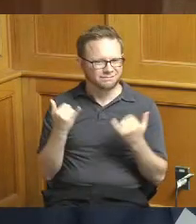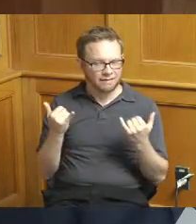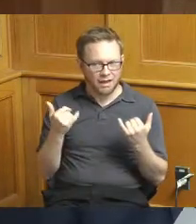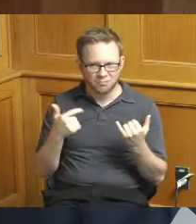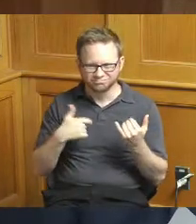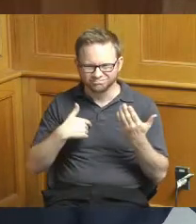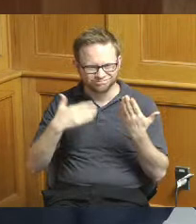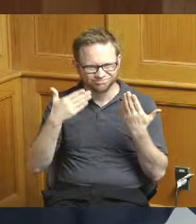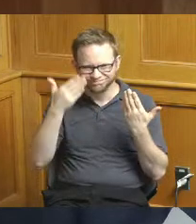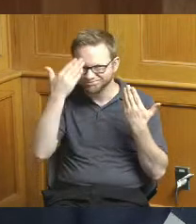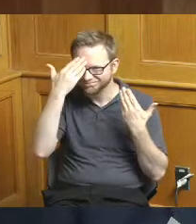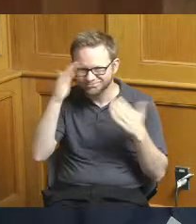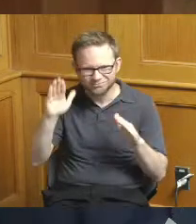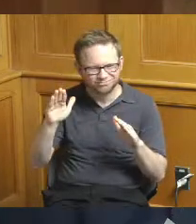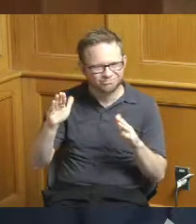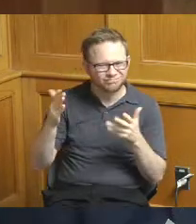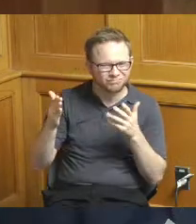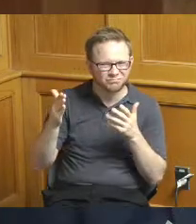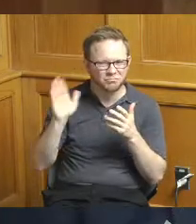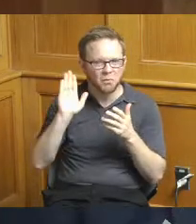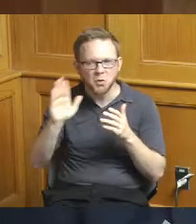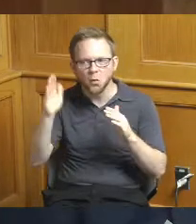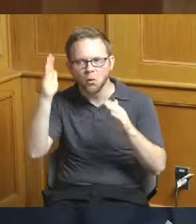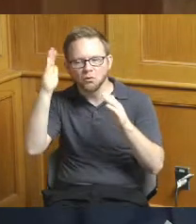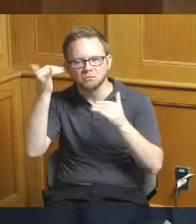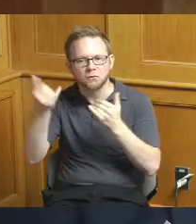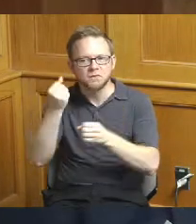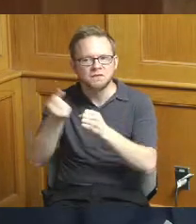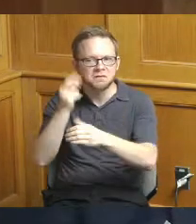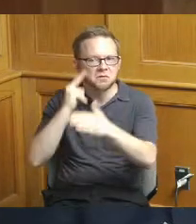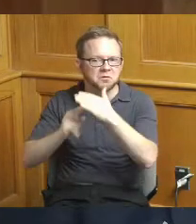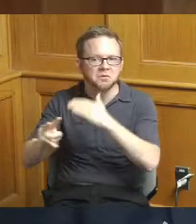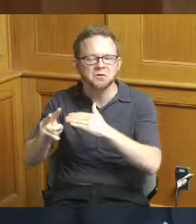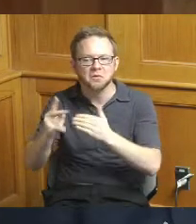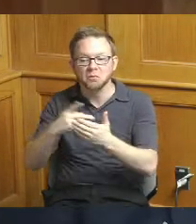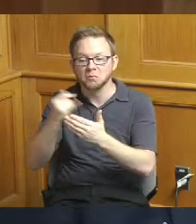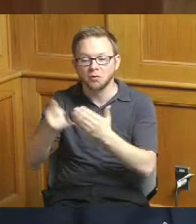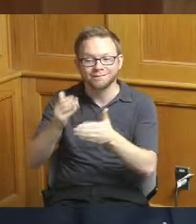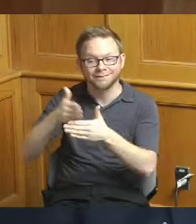what you what you might project for this year by way of projects completed that would mirror